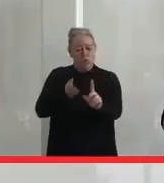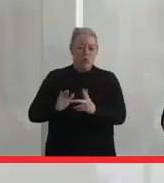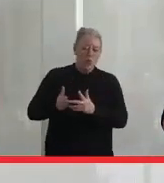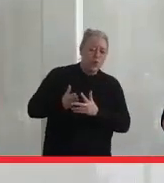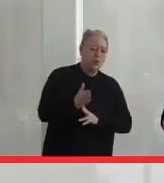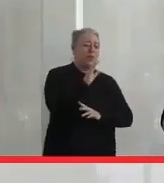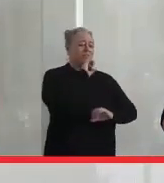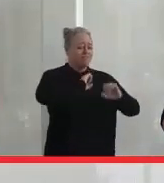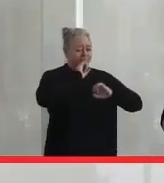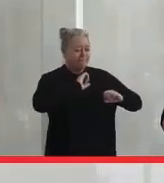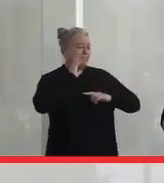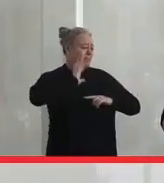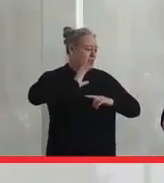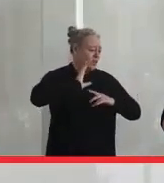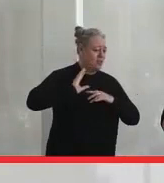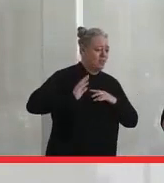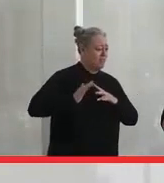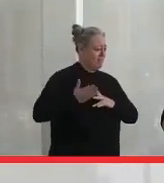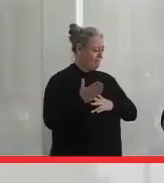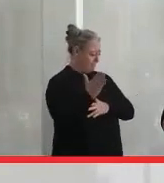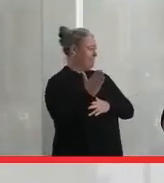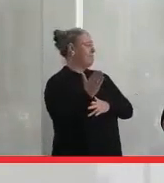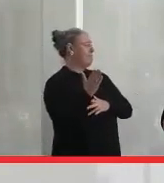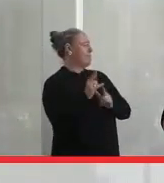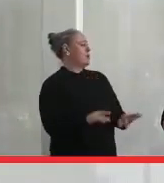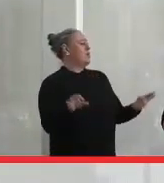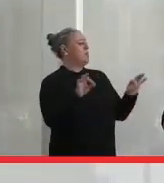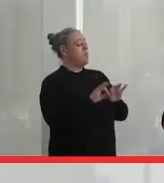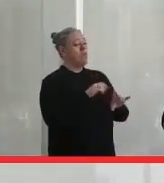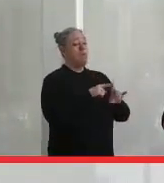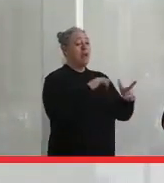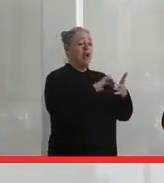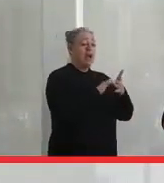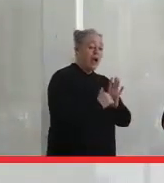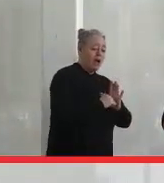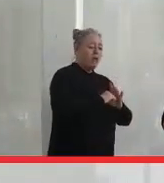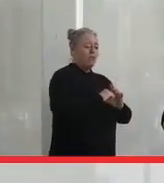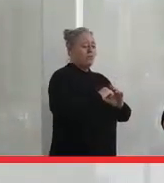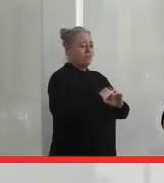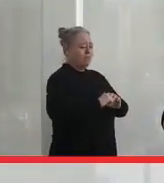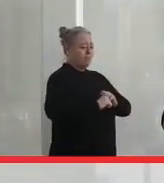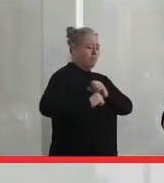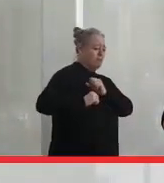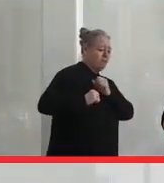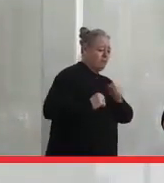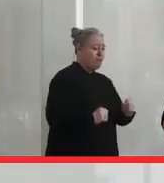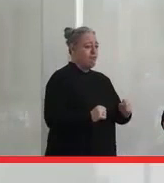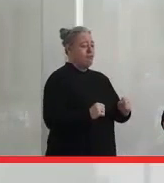and the resiliency required to stand strong on the protest line.